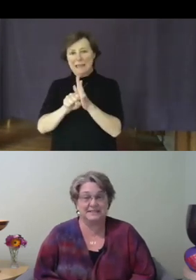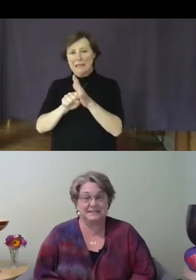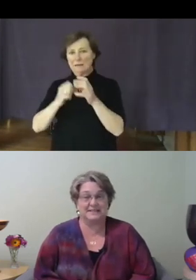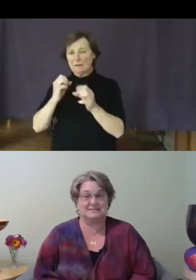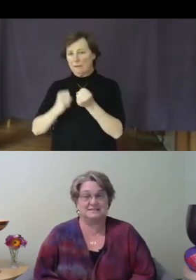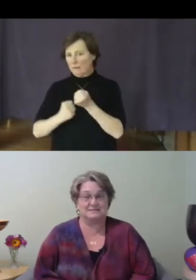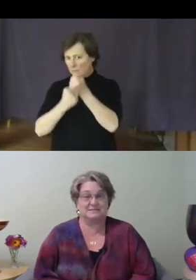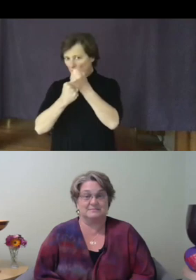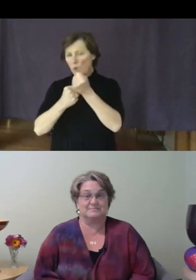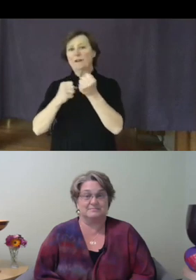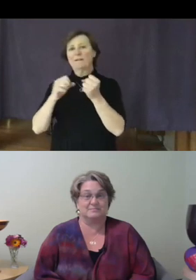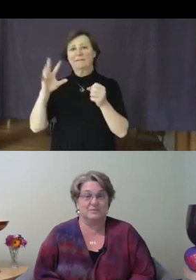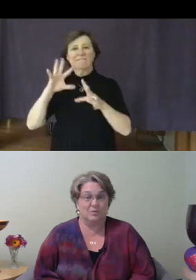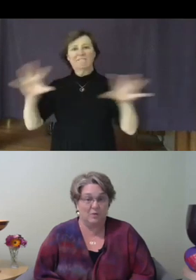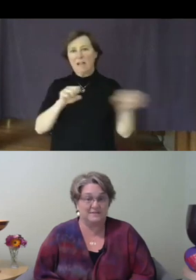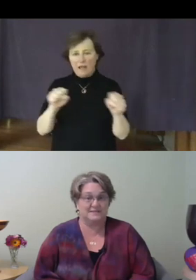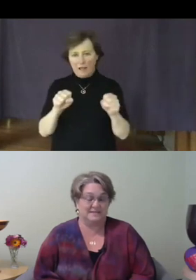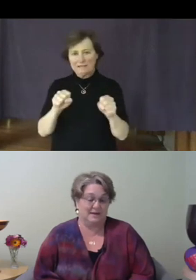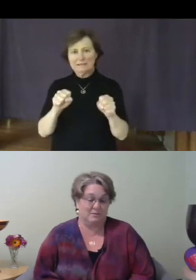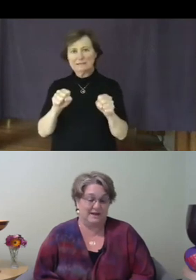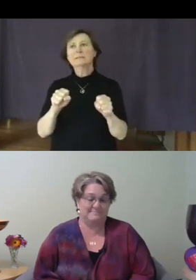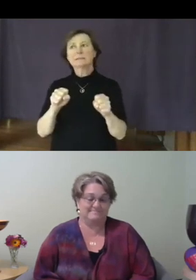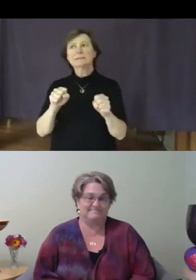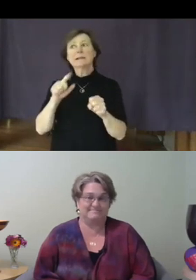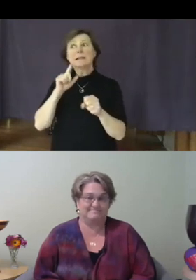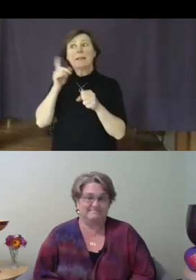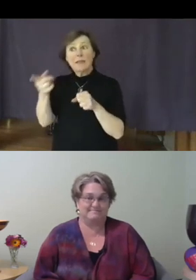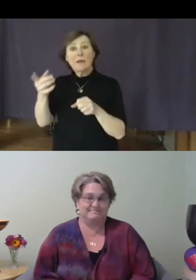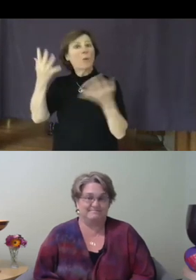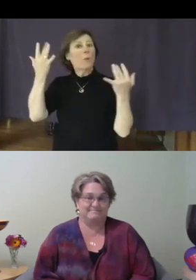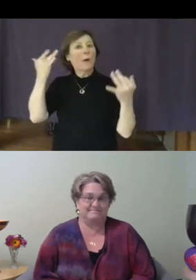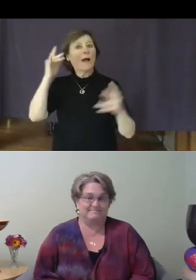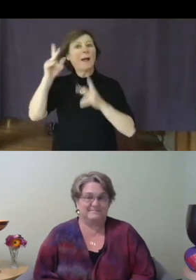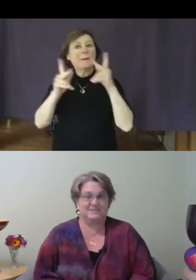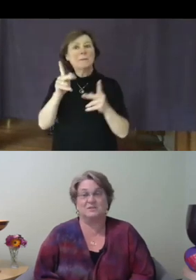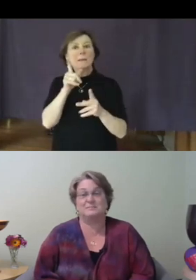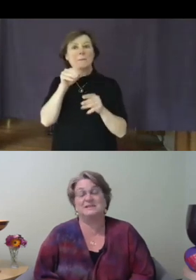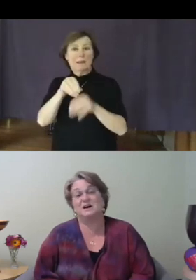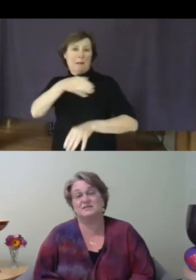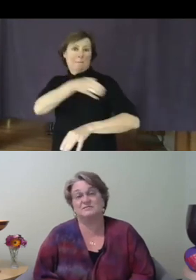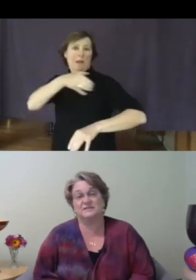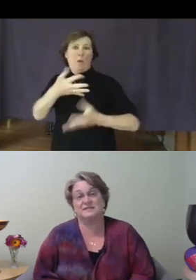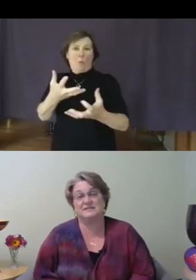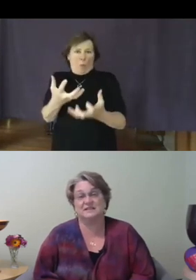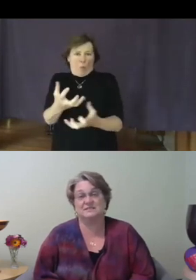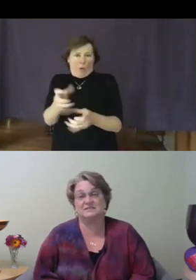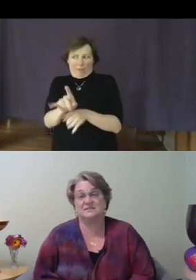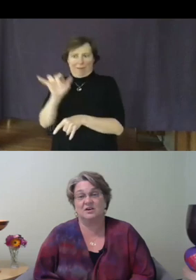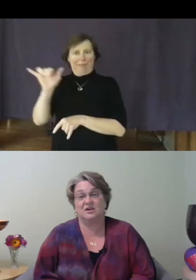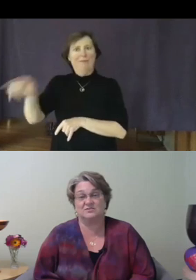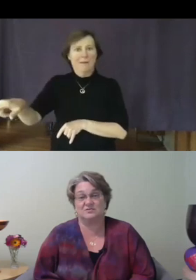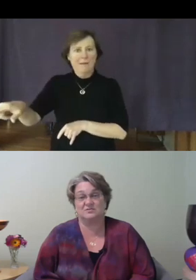system want it that way. There can be love in telling hard truths,